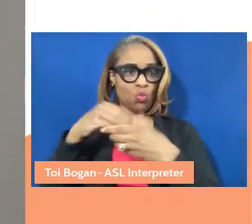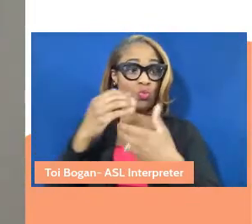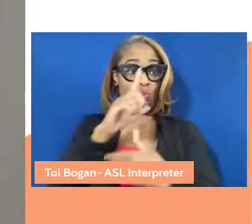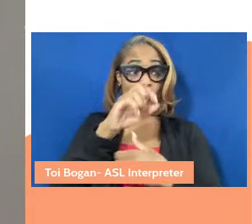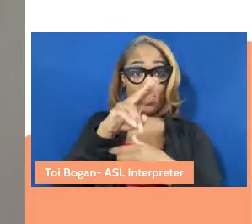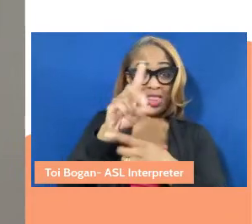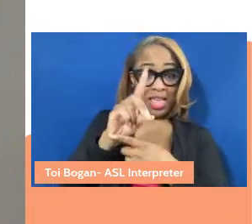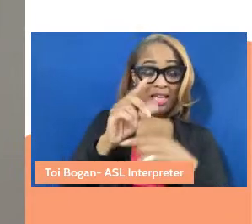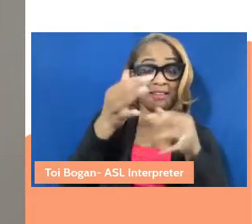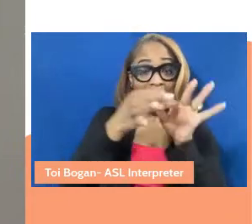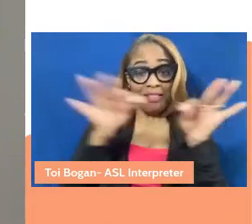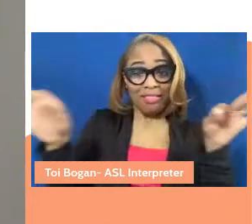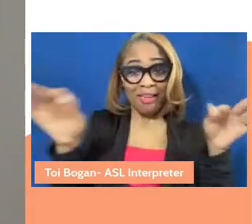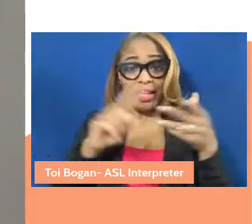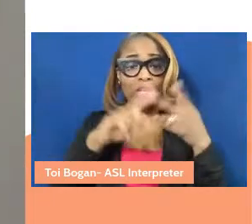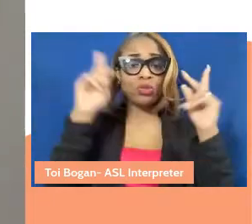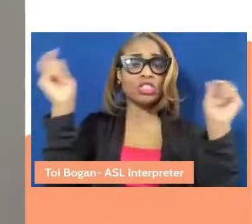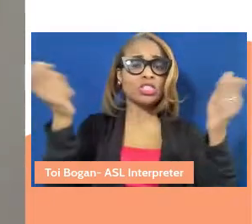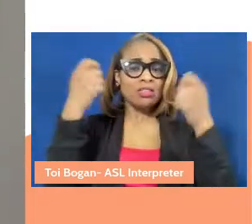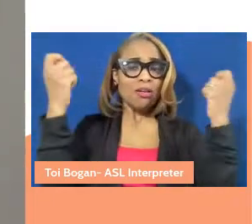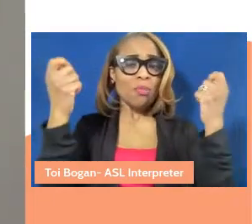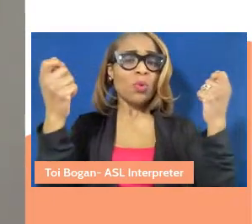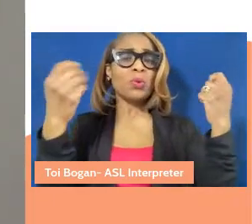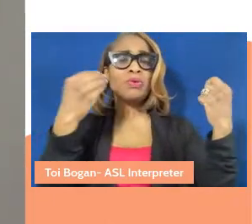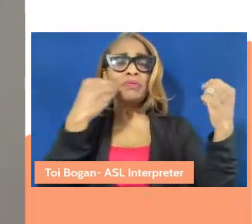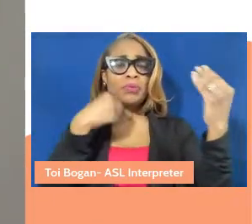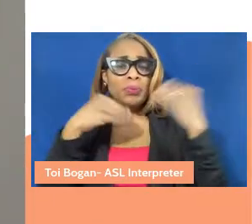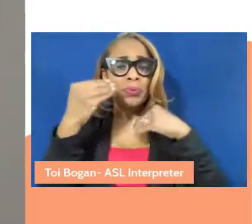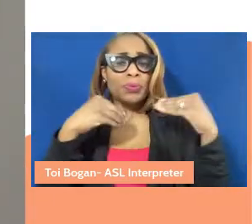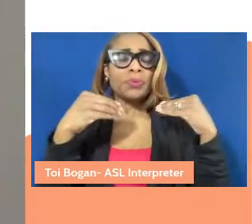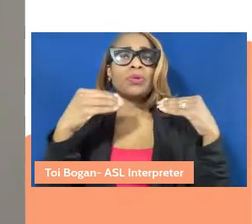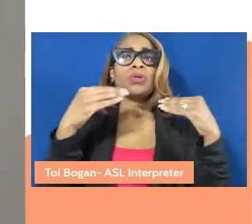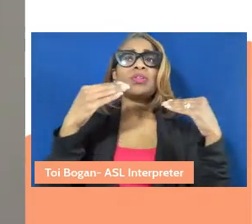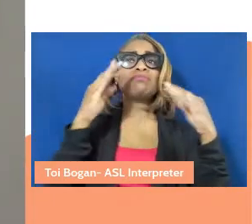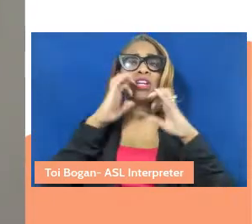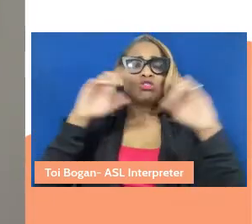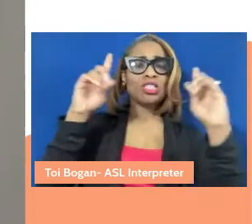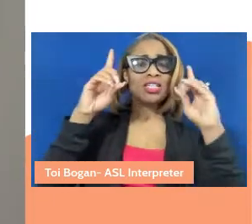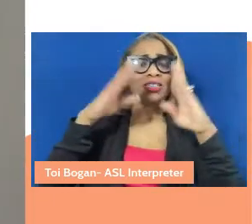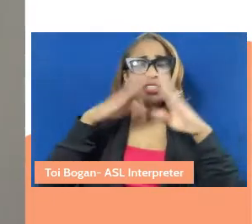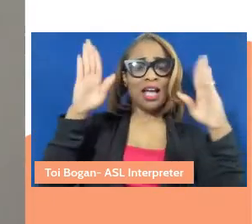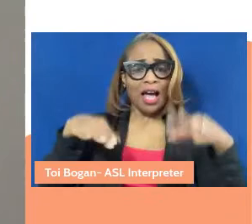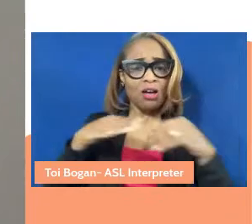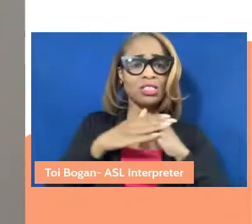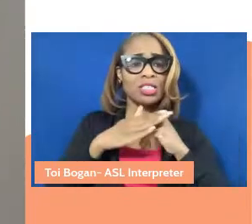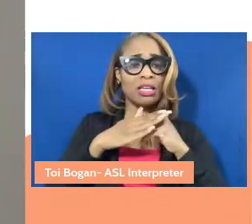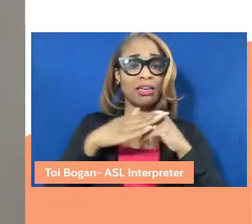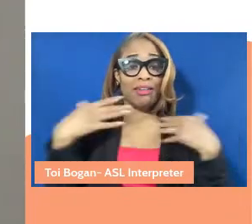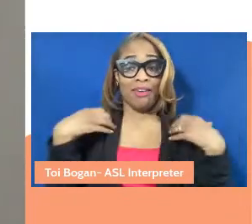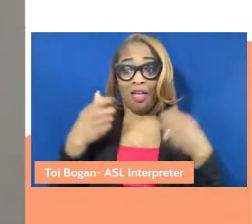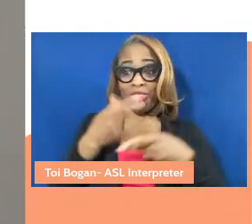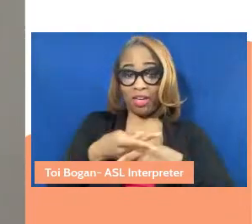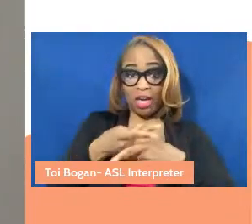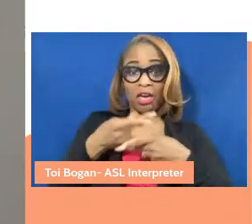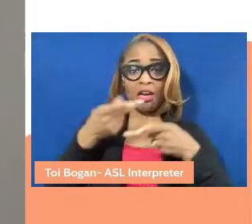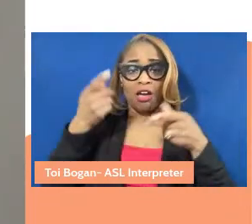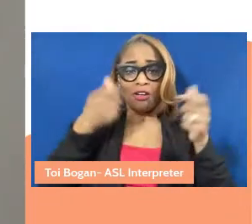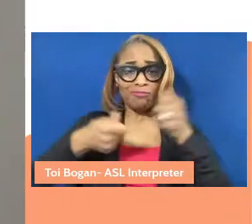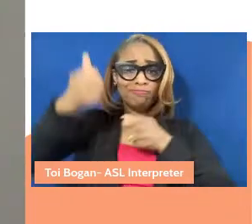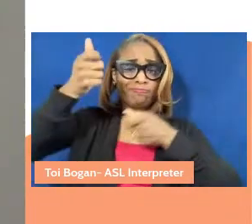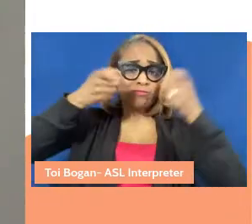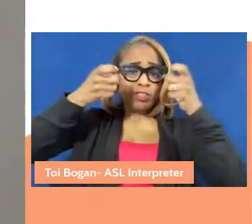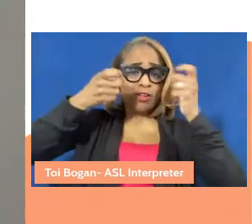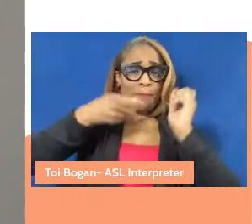language, ceremony, food, education, housing, healthcare, governance, medicine and kinship.